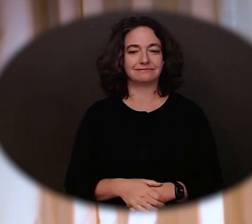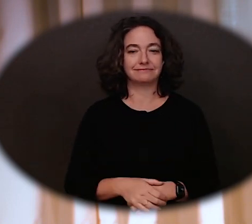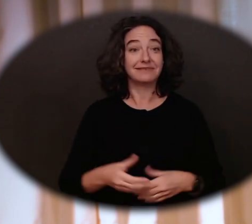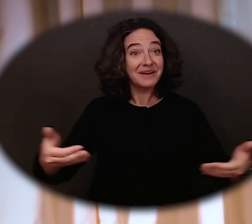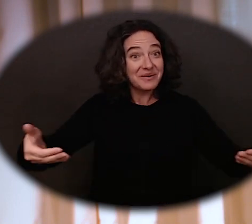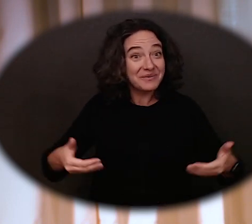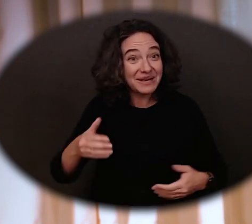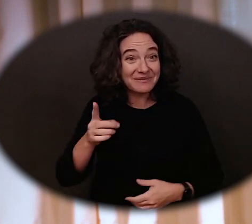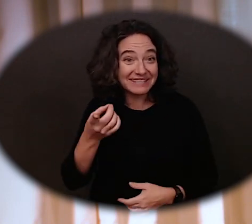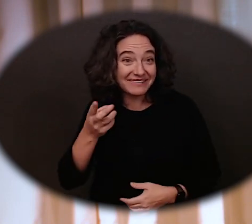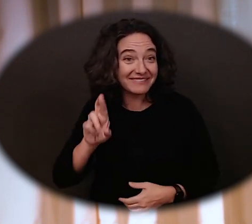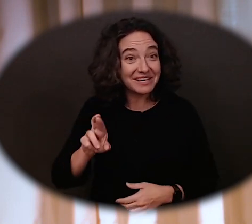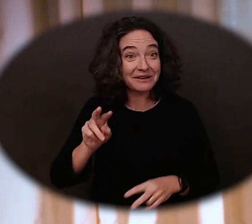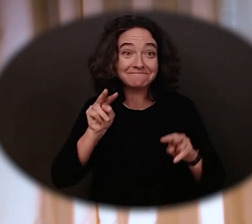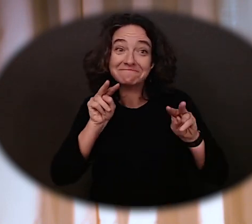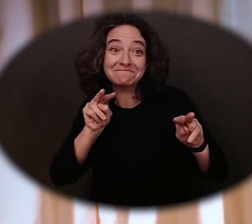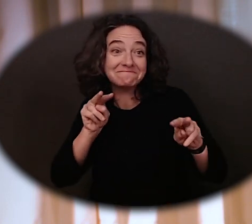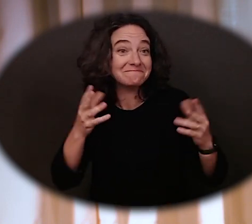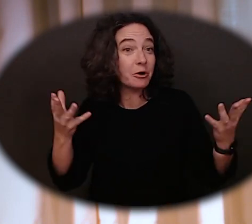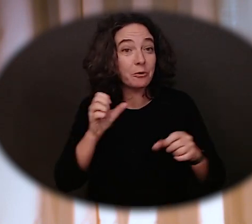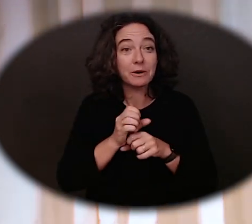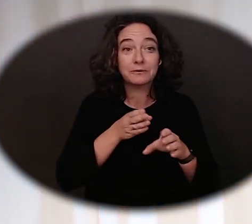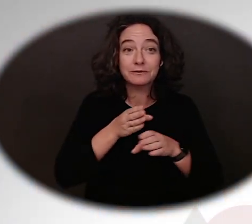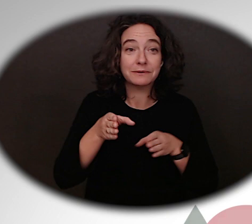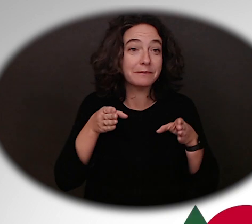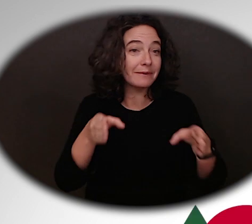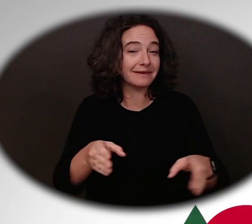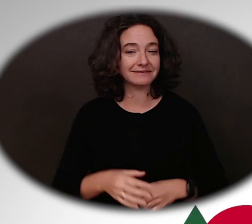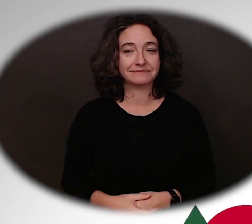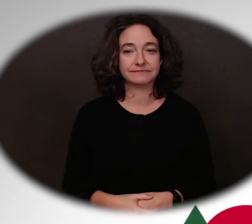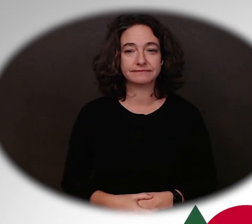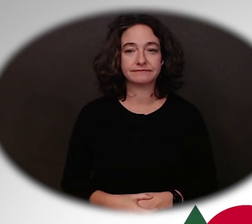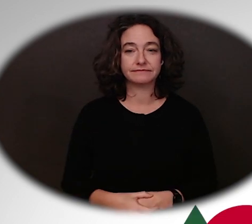We can't wait to see what career path you take to contact the Division